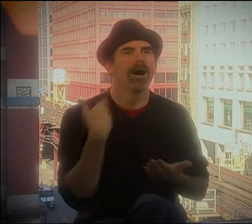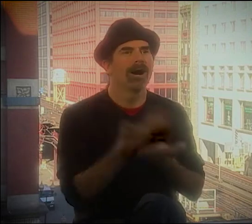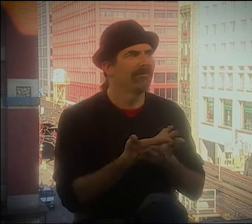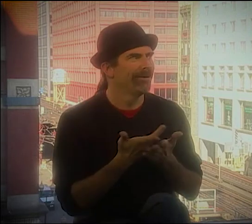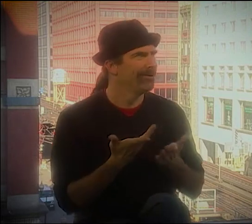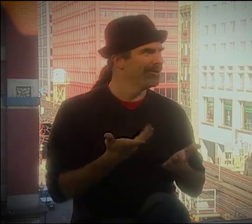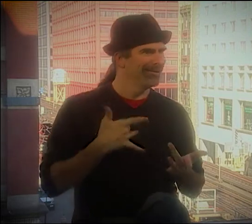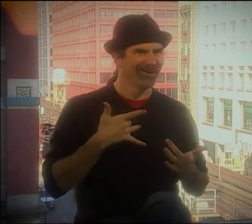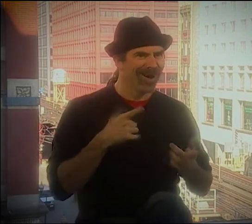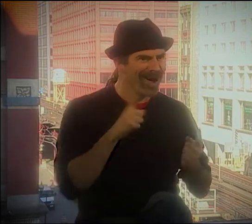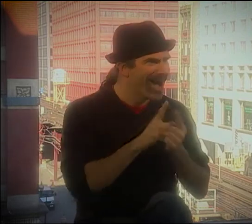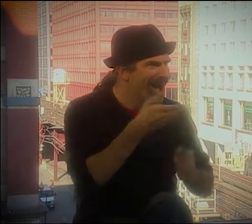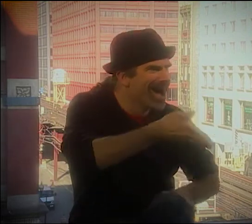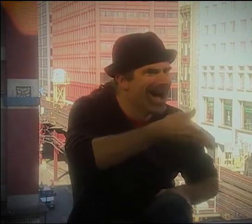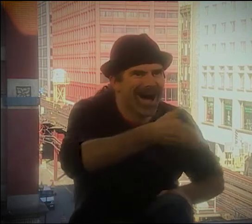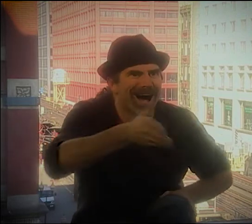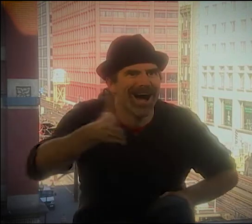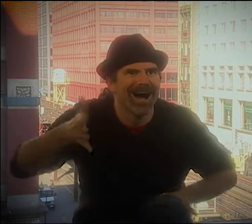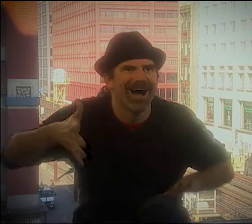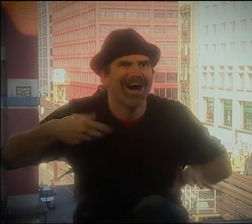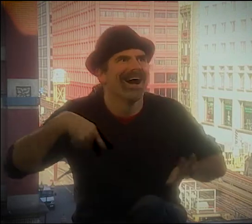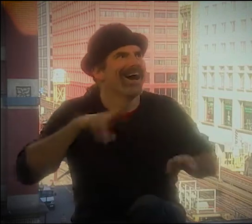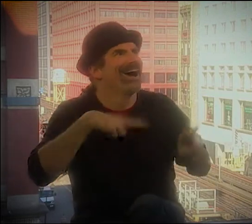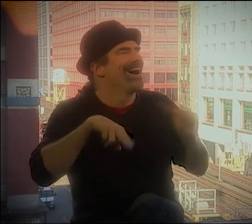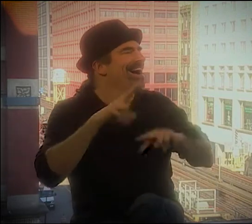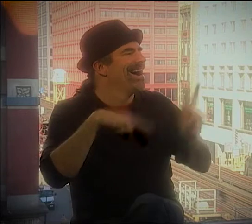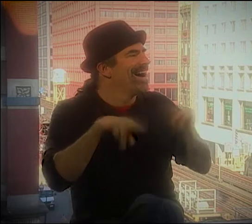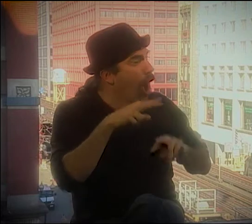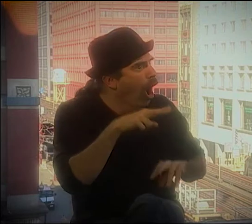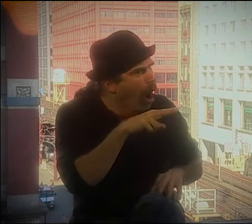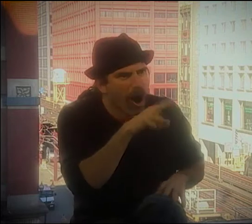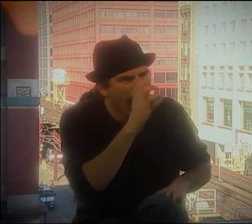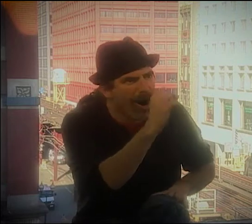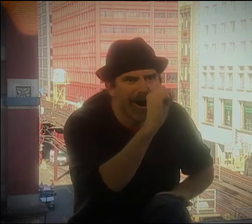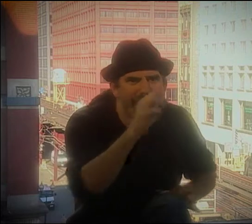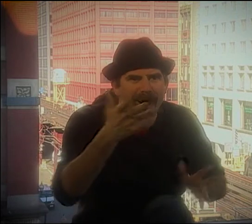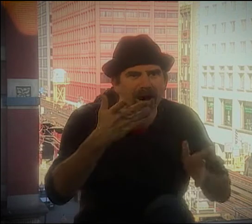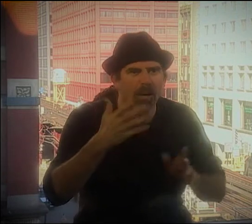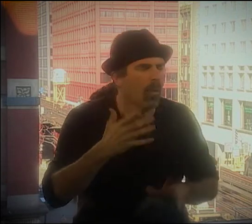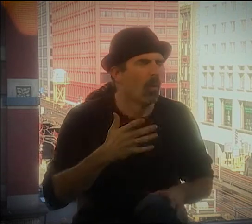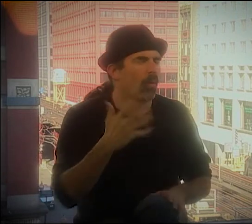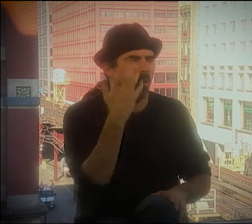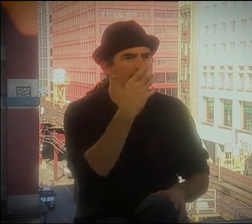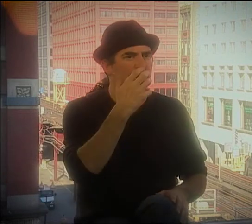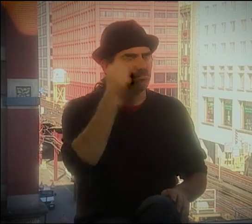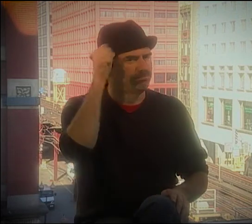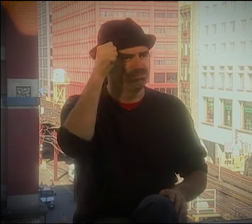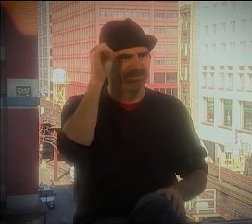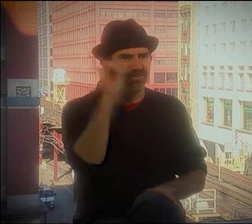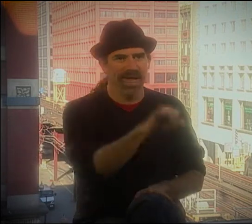THE PEOPLE WERE. YOU KNOW JIM SAID, "YOU KNOW, WE'RE VERY EXCITED. "WE'RE WELCOMING PEOPLE.